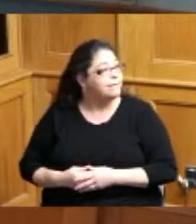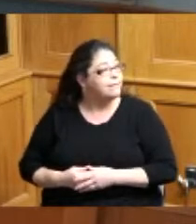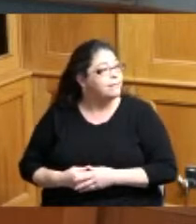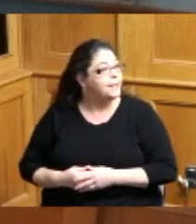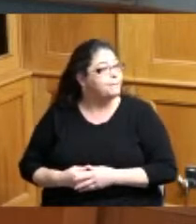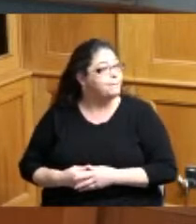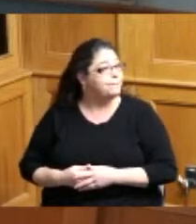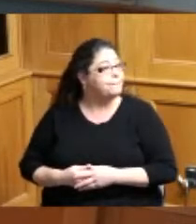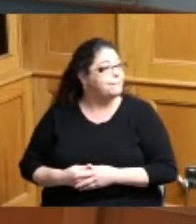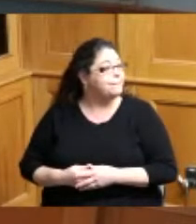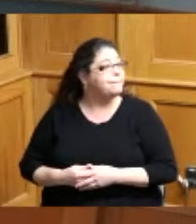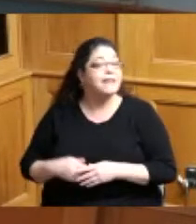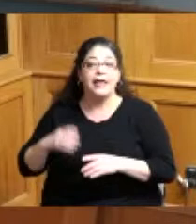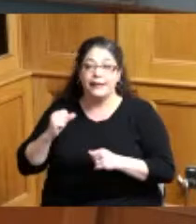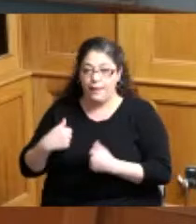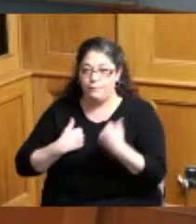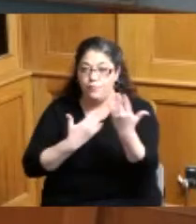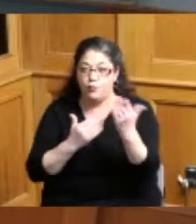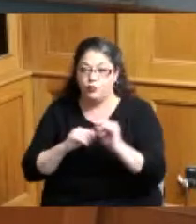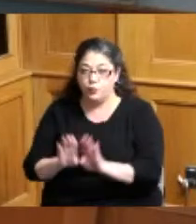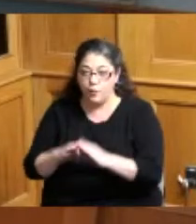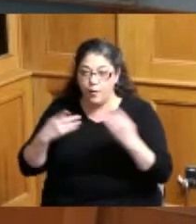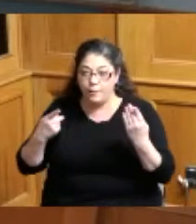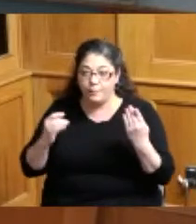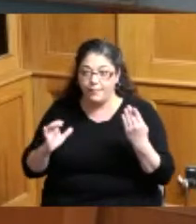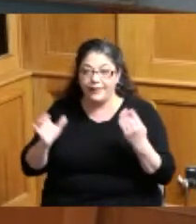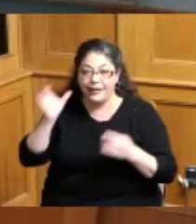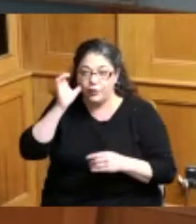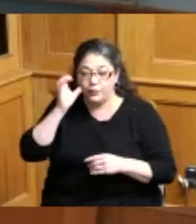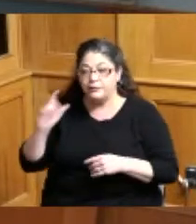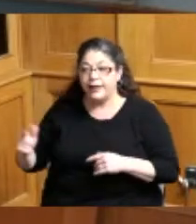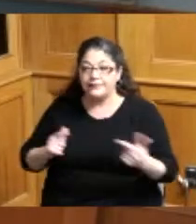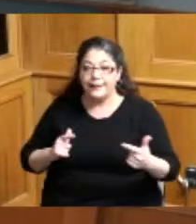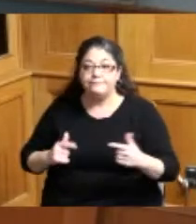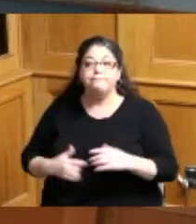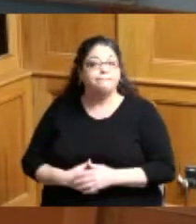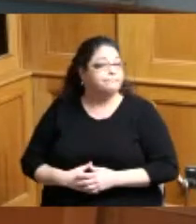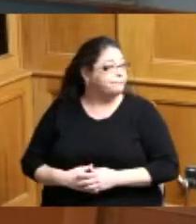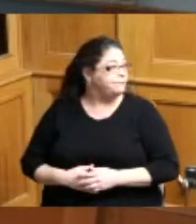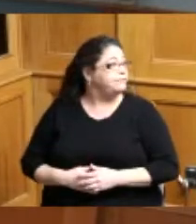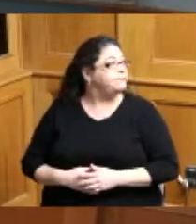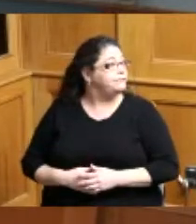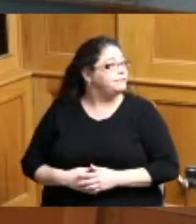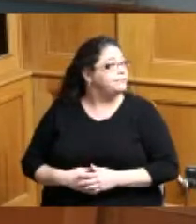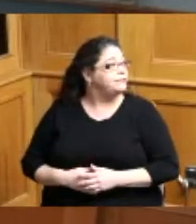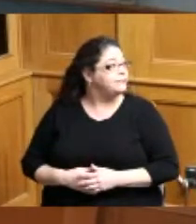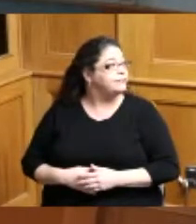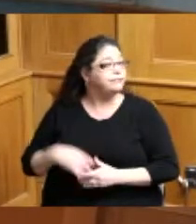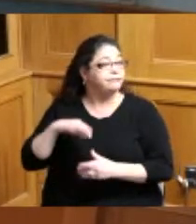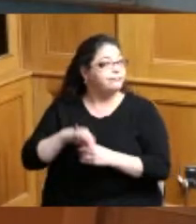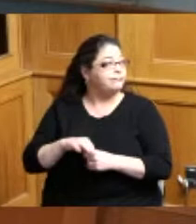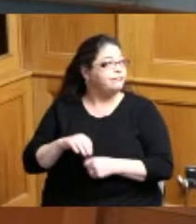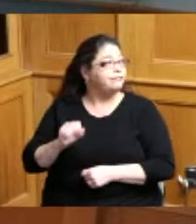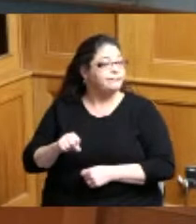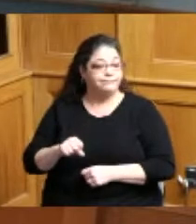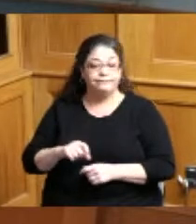hearing second second sir Commissioner Summerow Dumas yes Commissioner Reece